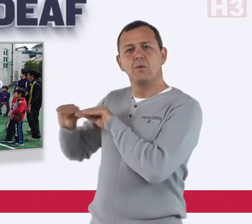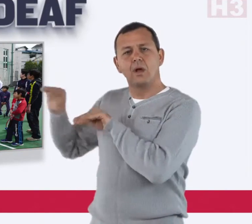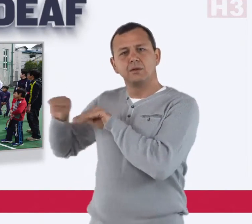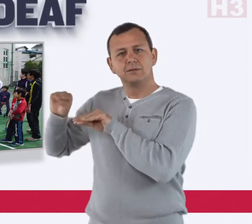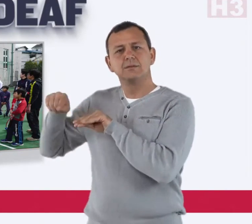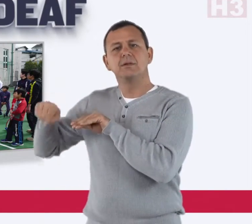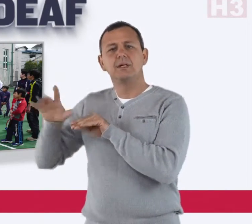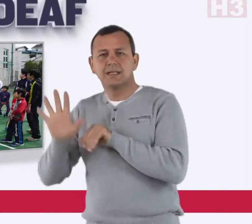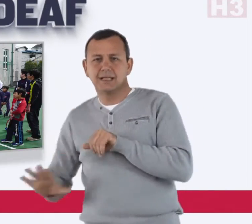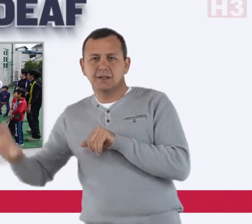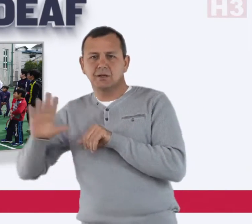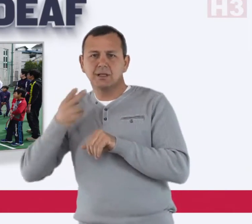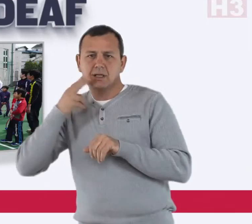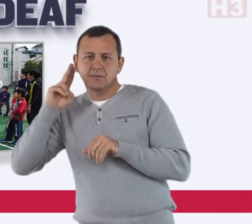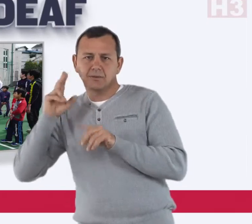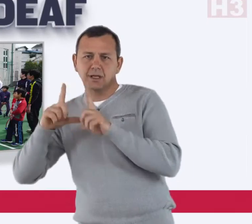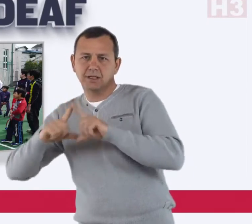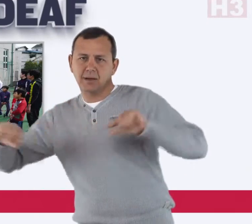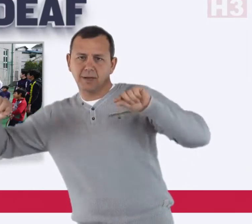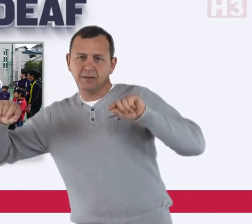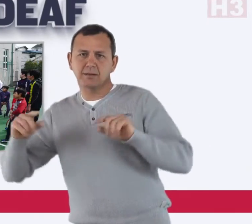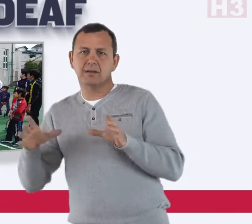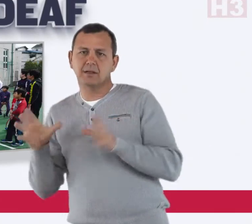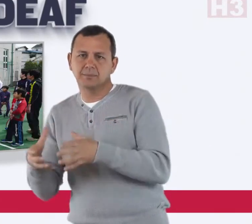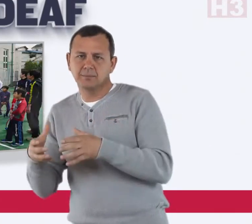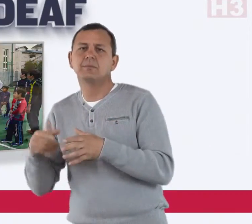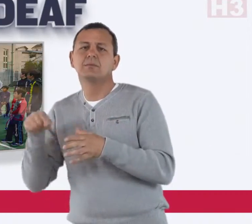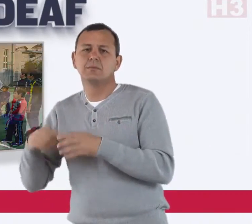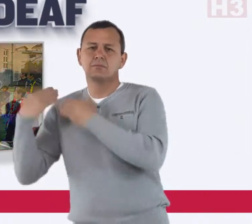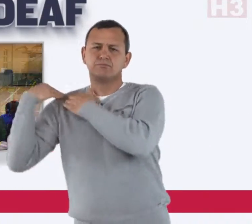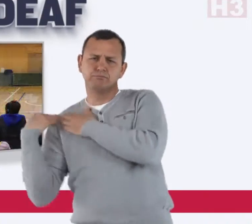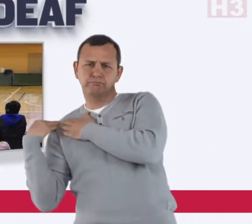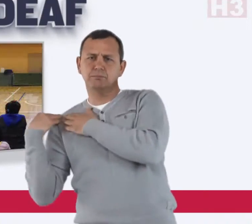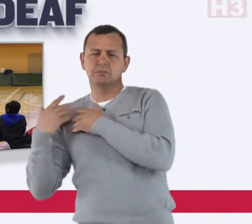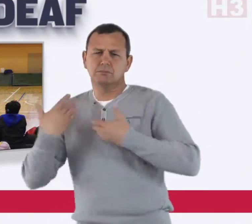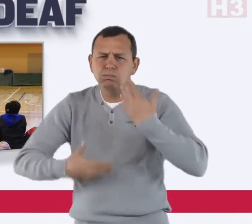The coach of the National Deaf Japanese team runs the club.